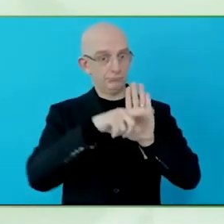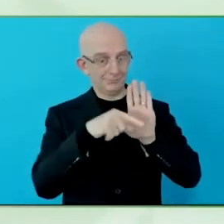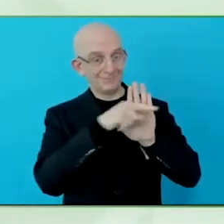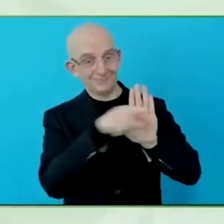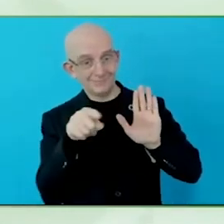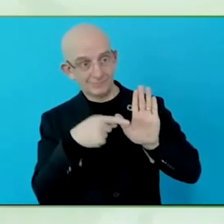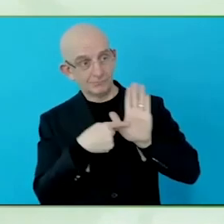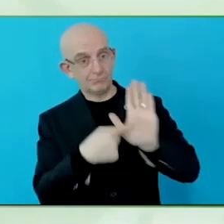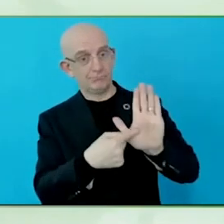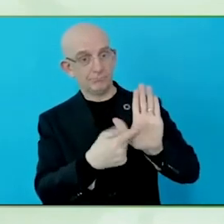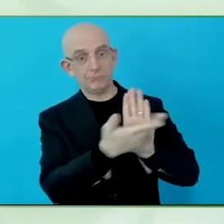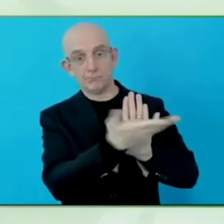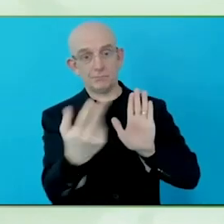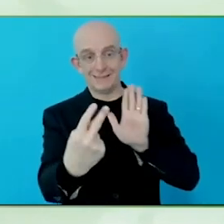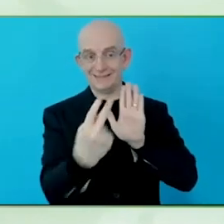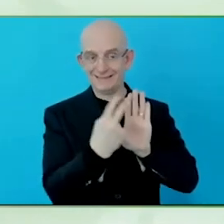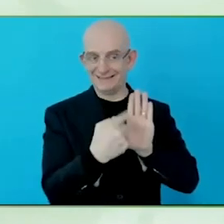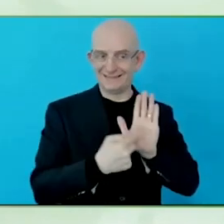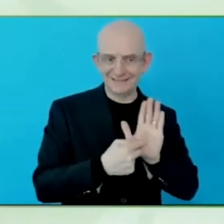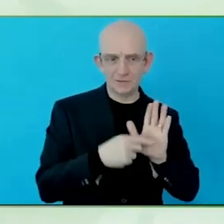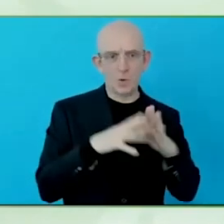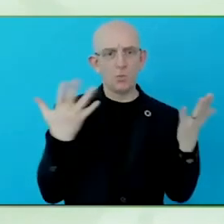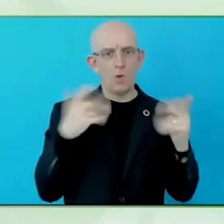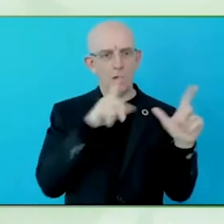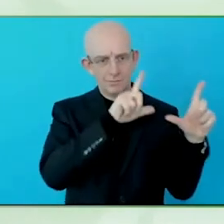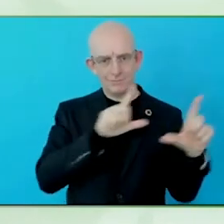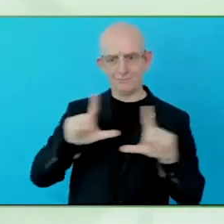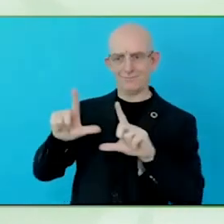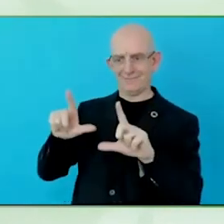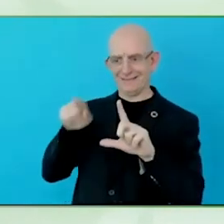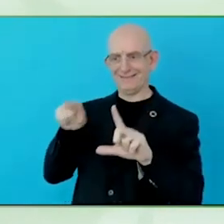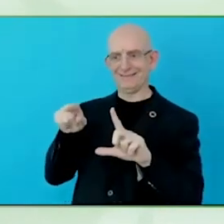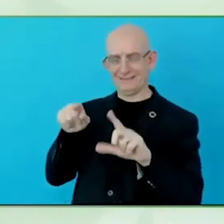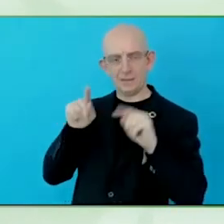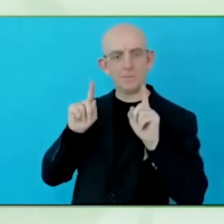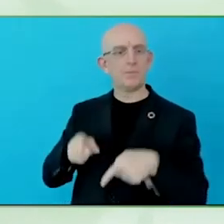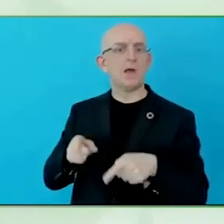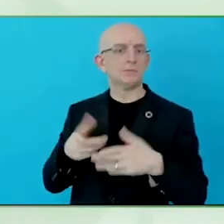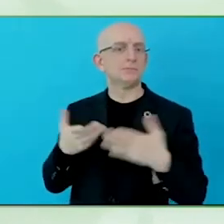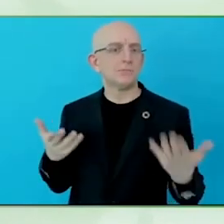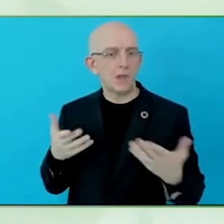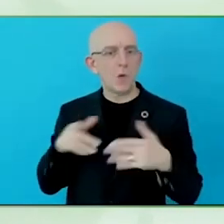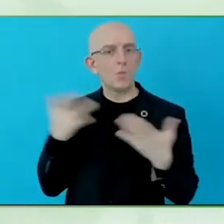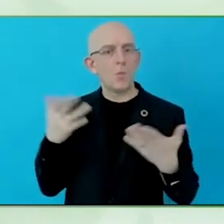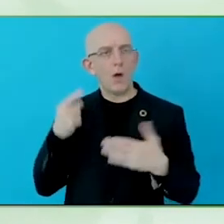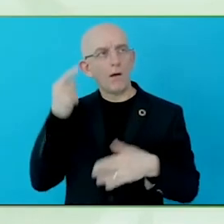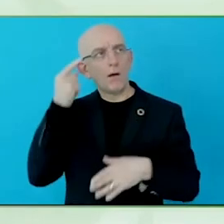of society's reaction, understanding what are the issues, and what can be done.